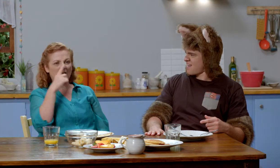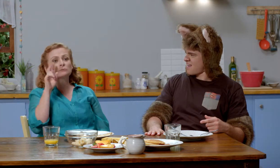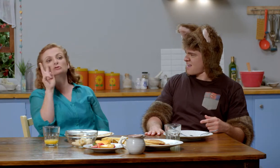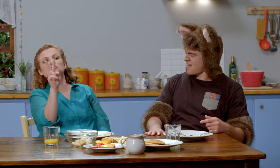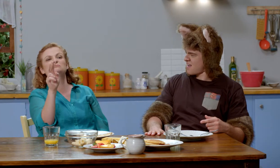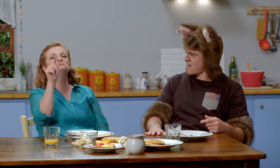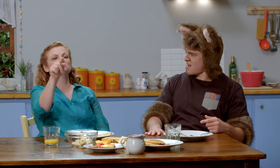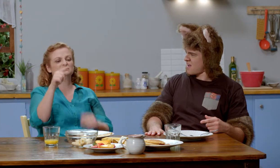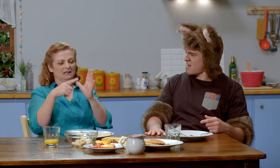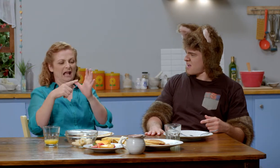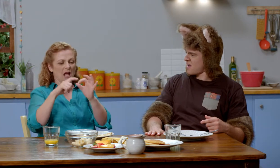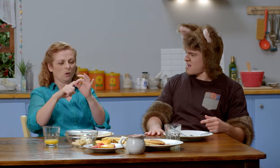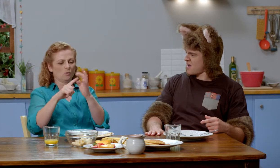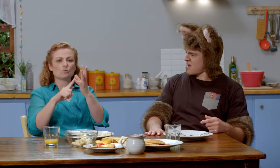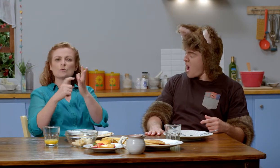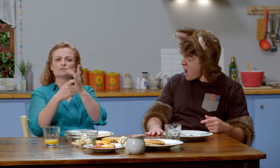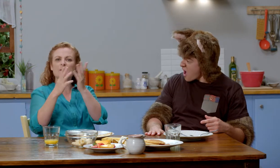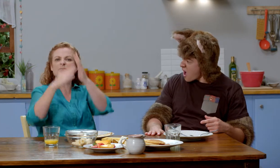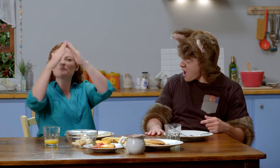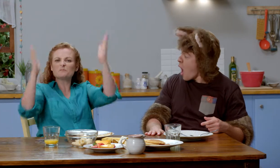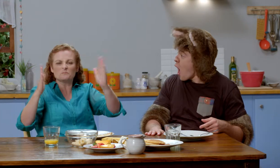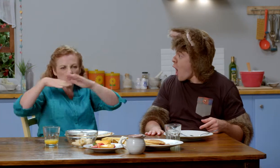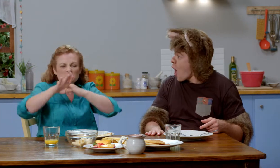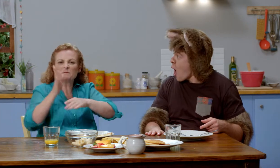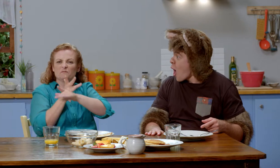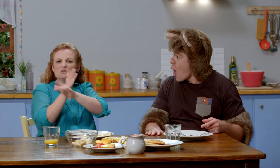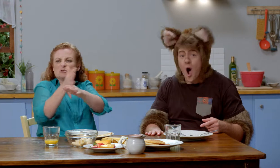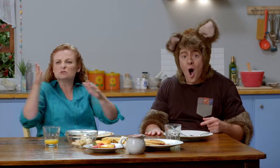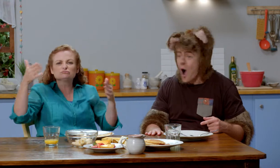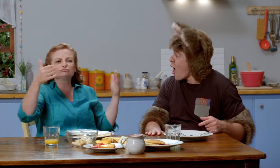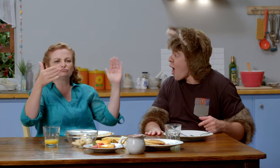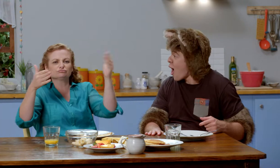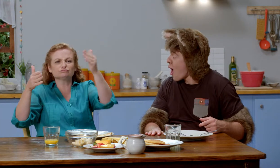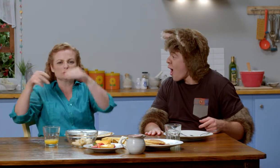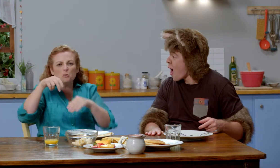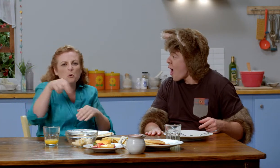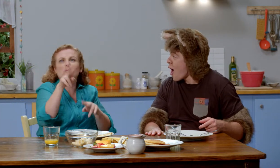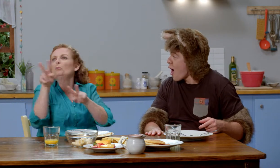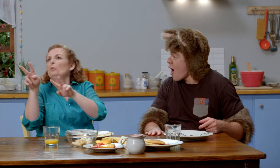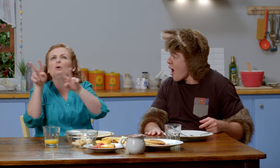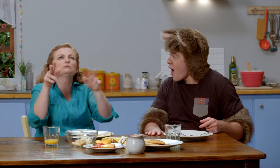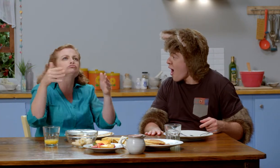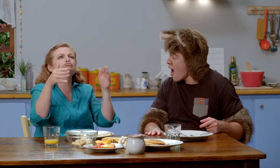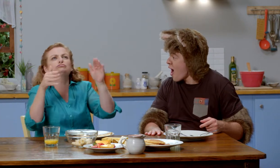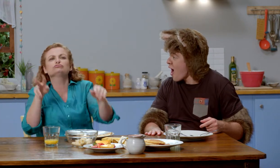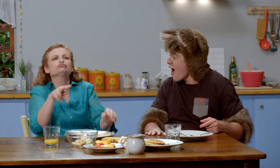called an aquarium and we can walk under the water and watch all the fish swim by.